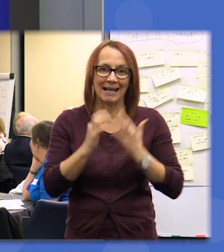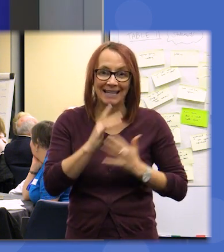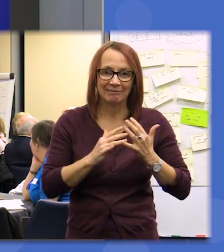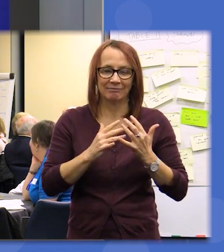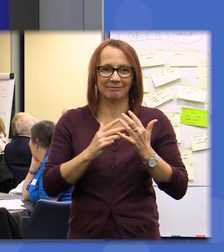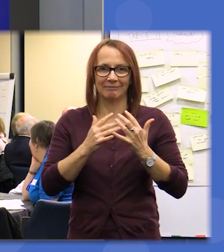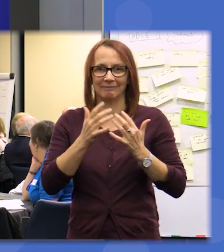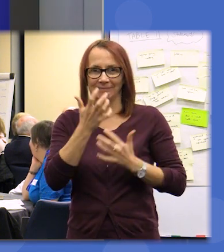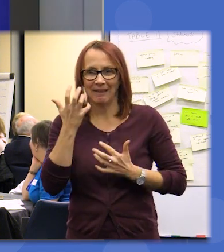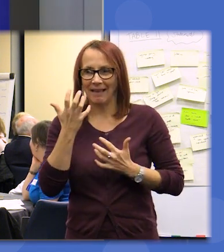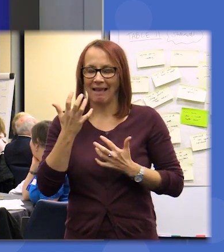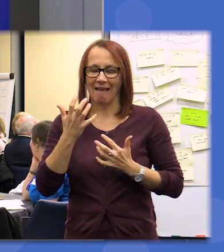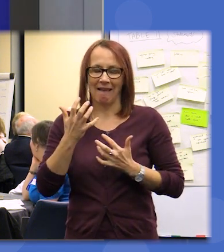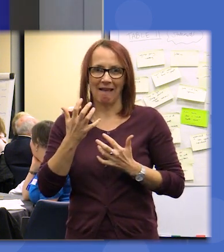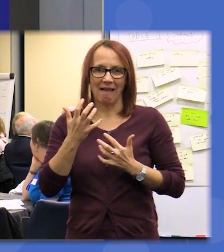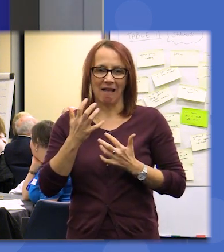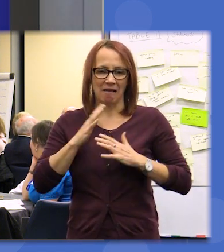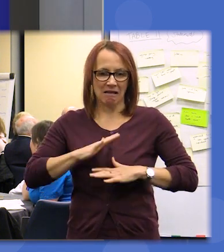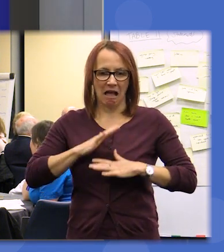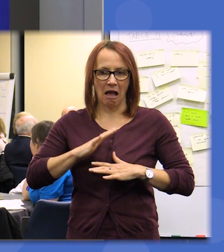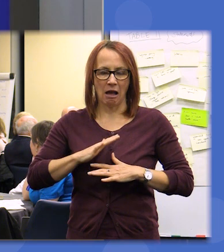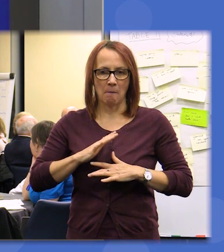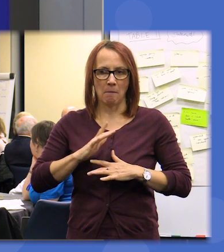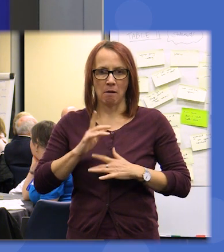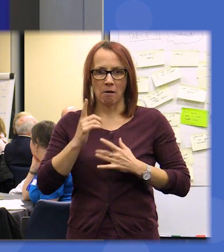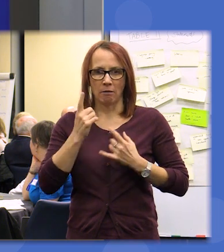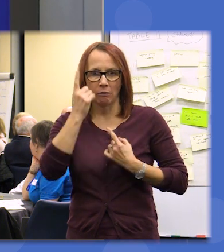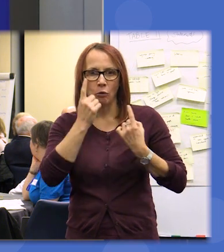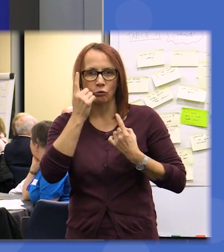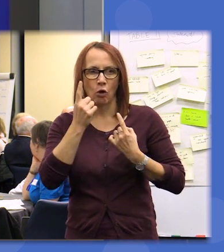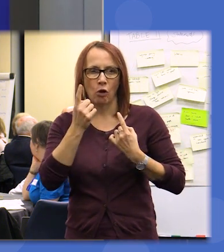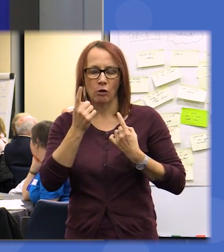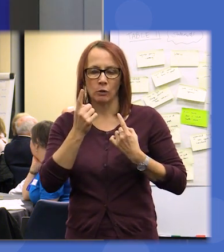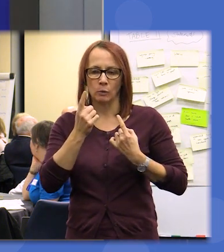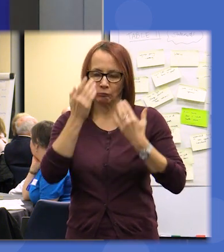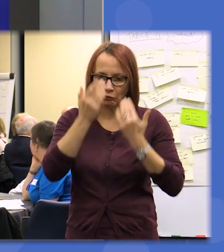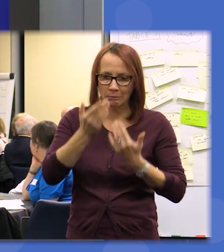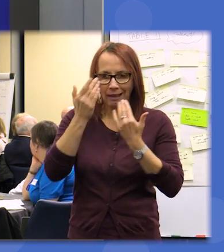and but there was concern and consideration and I just want to